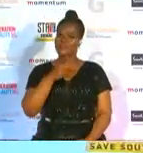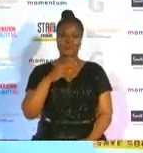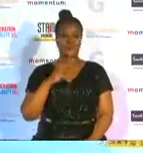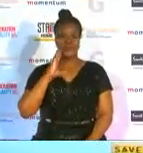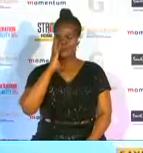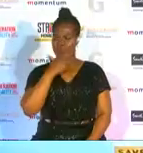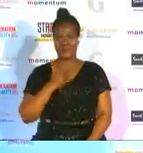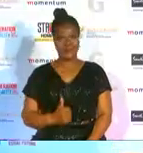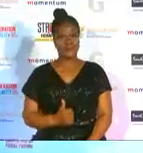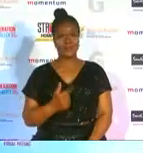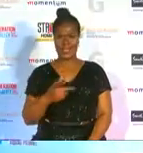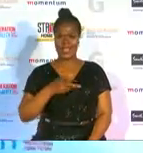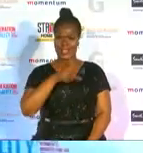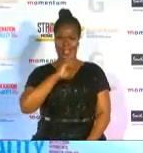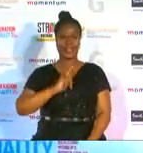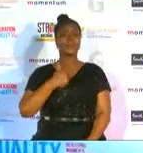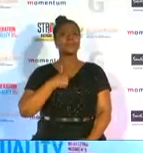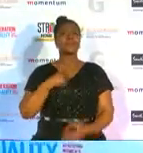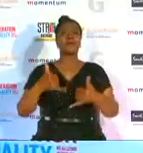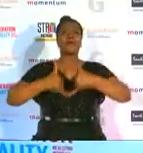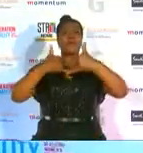tell me what this award truly means to you